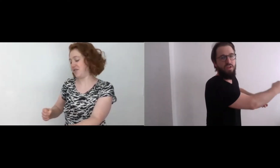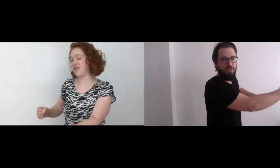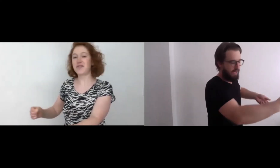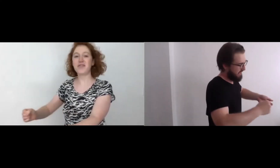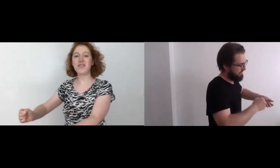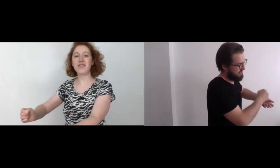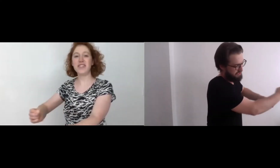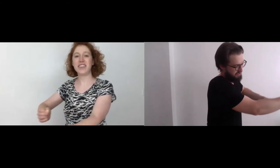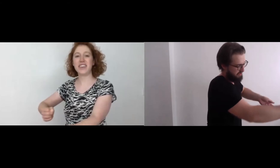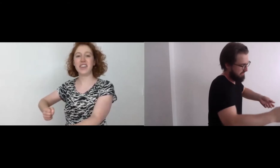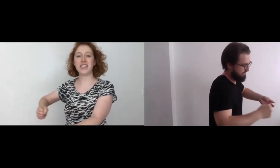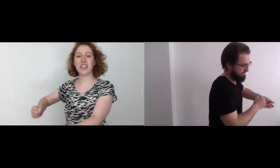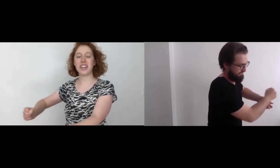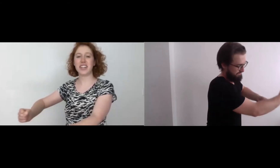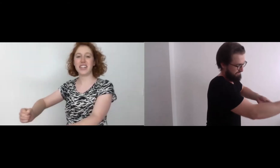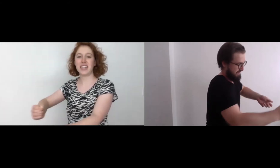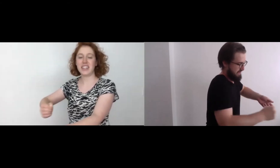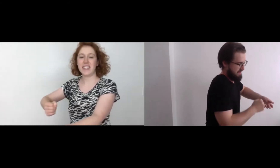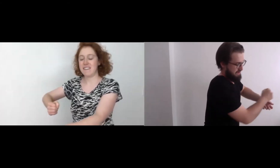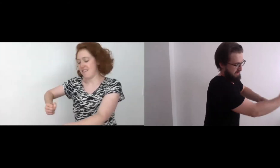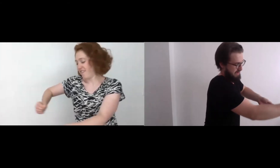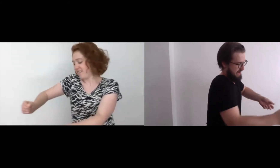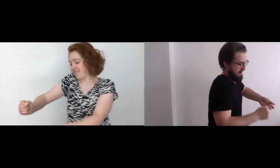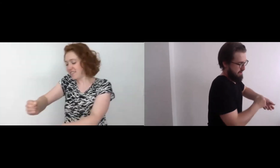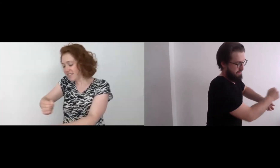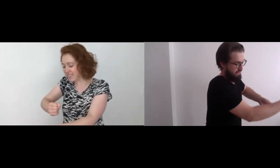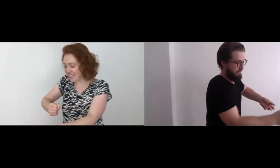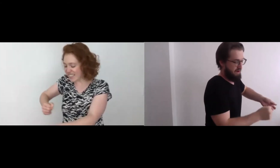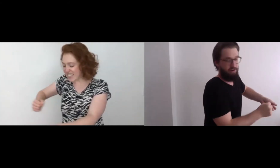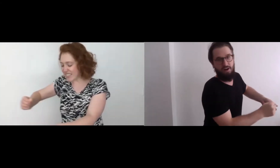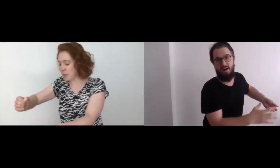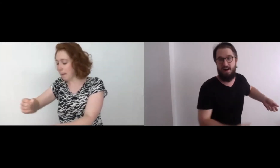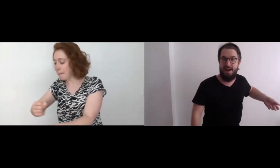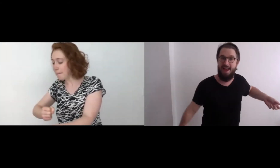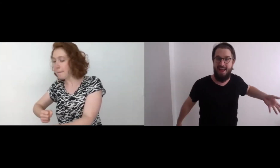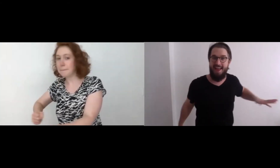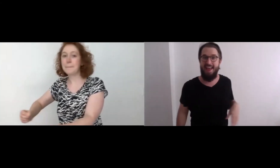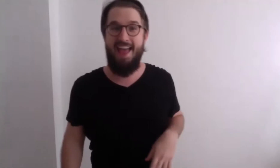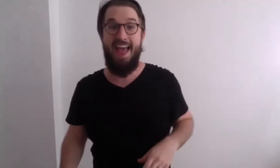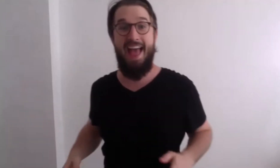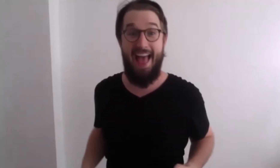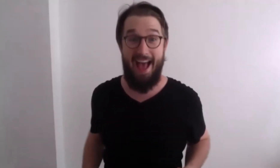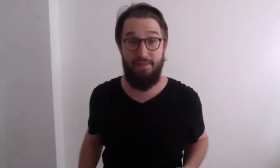So we gotta give it a stir... and now, we are on... F.